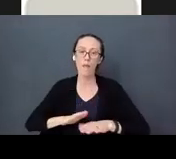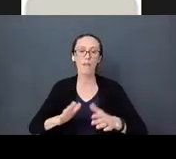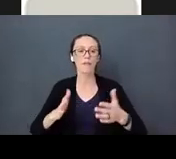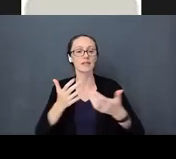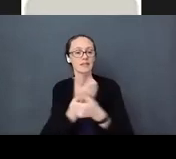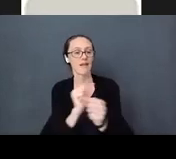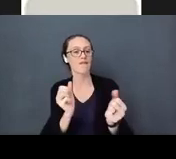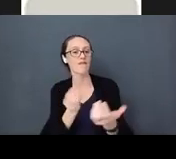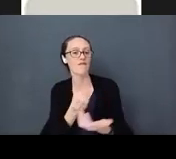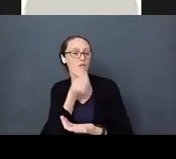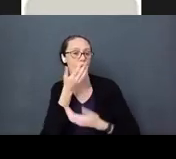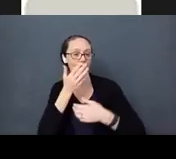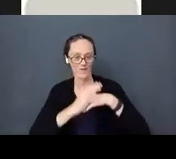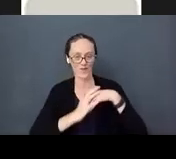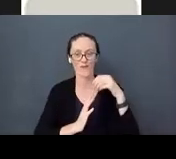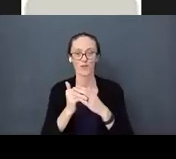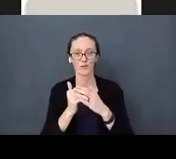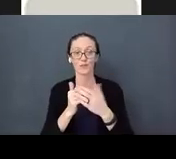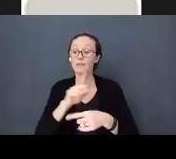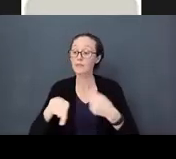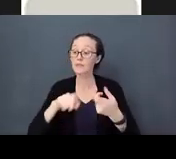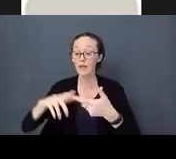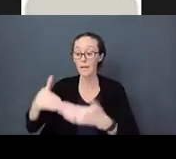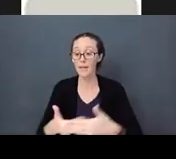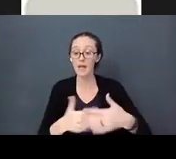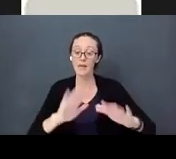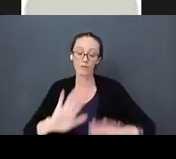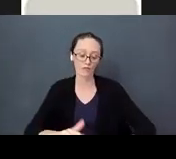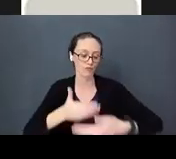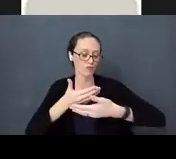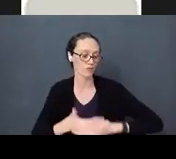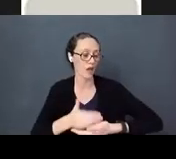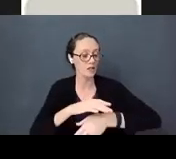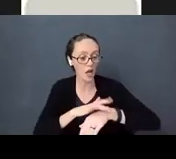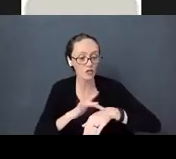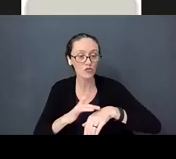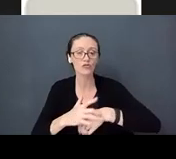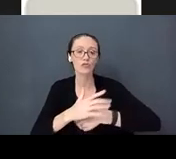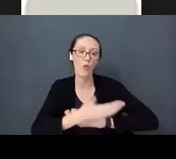When we touch a baby, hold a baby it reduces the stress in the baby and the caregiver and